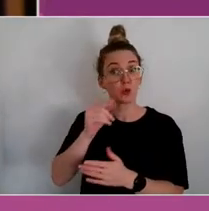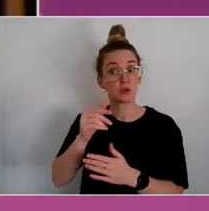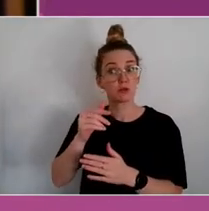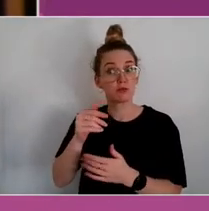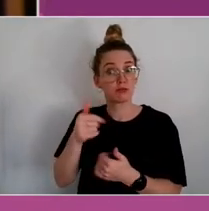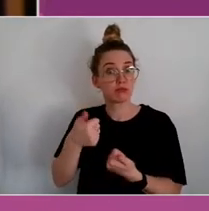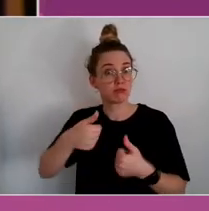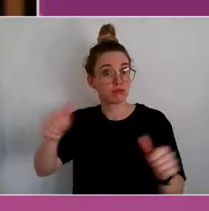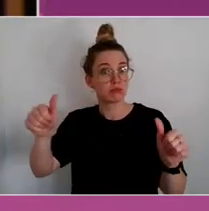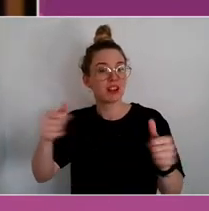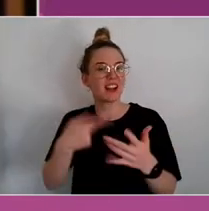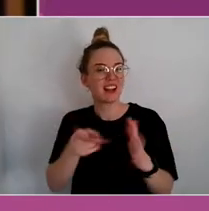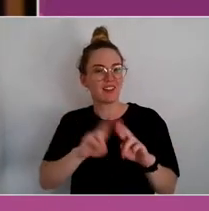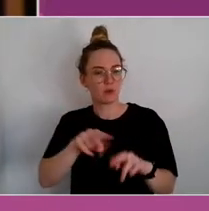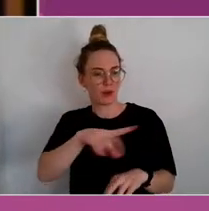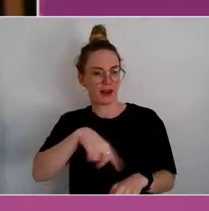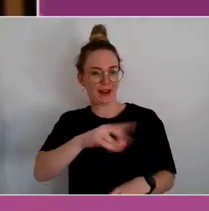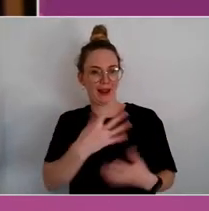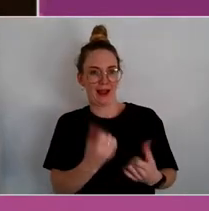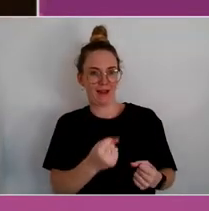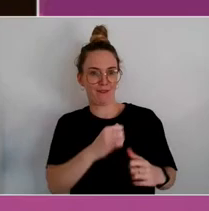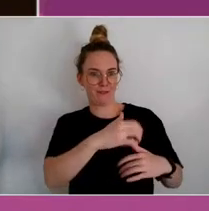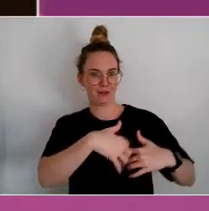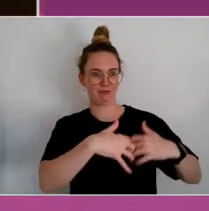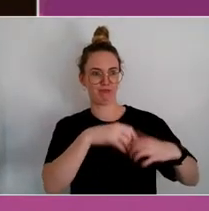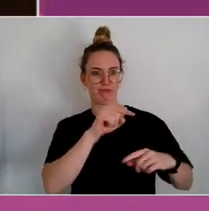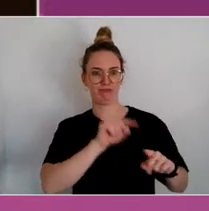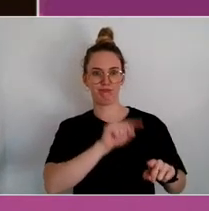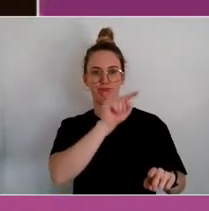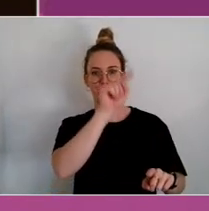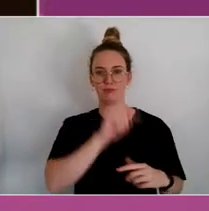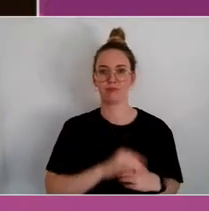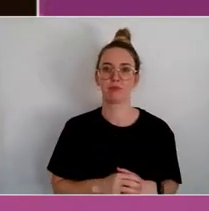But also just, you know, picking up on the two points about, if we think about science,